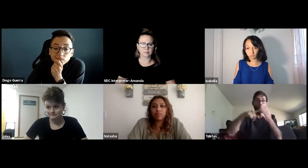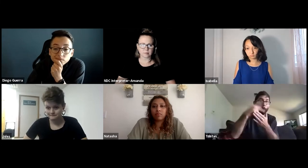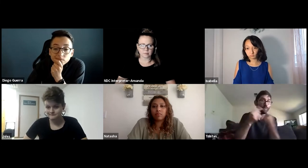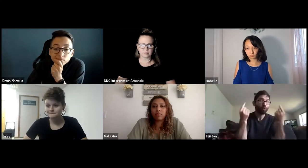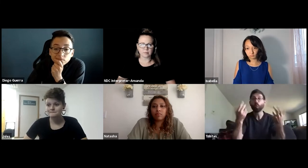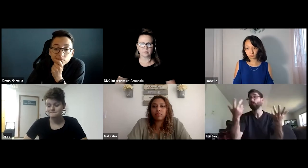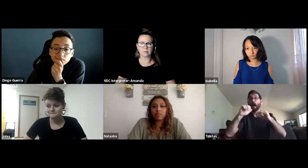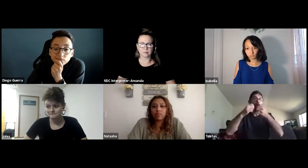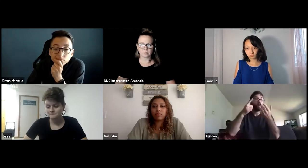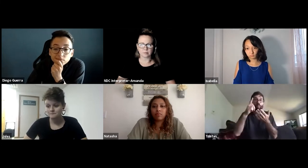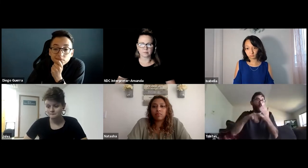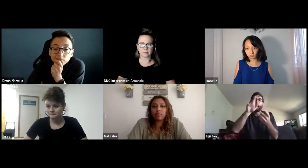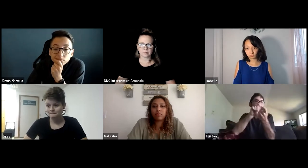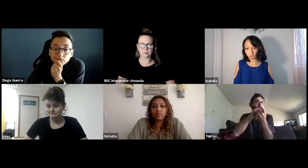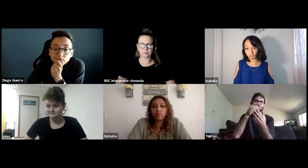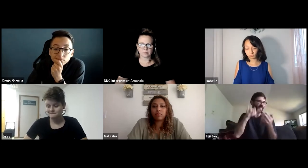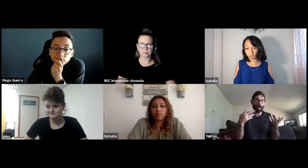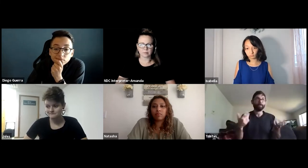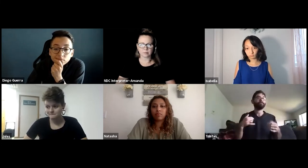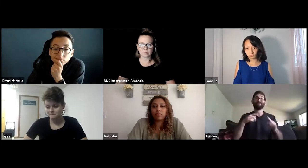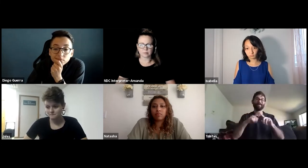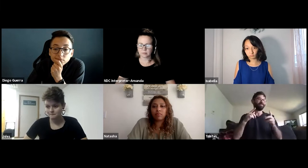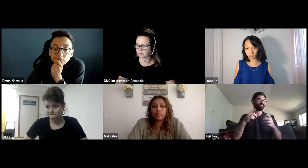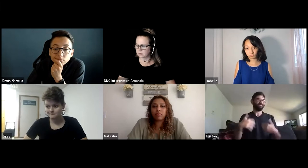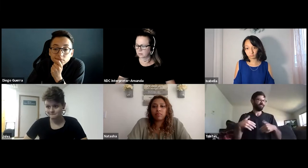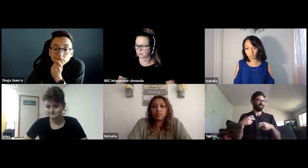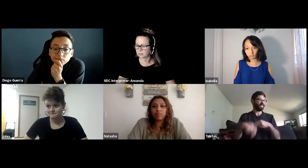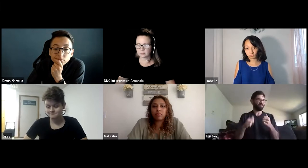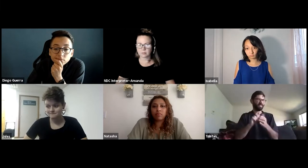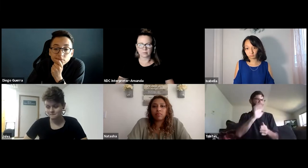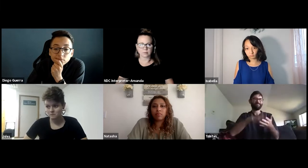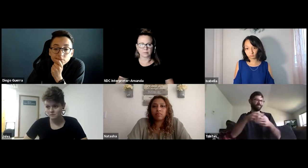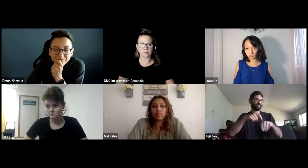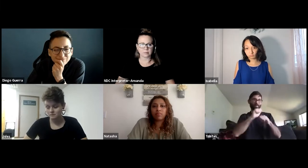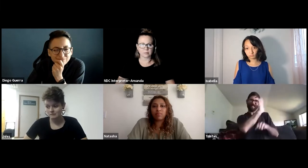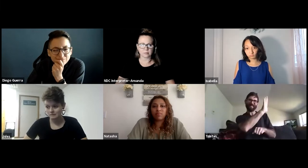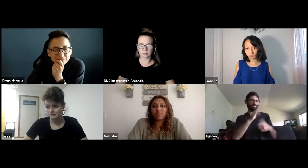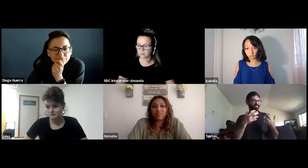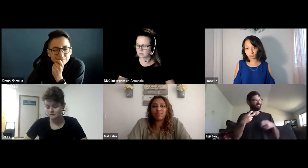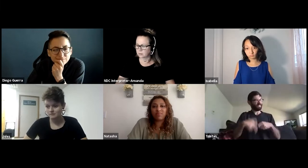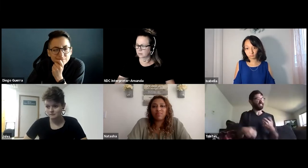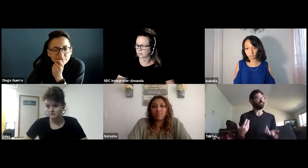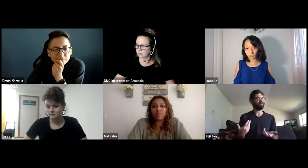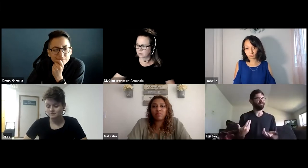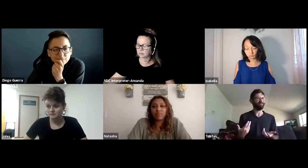just to figure out what was said, what was due, what type of project I was working on. Basically, all the details.